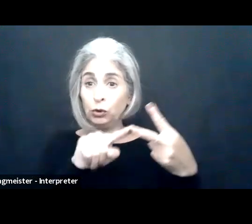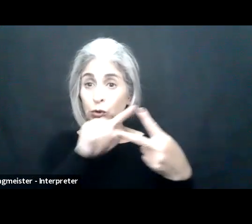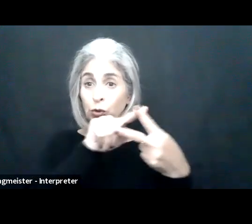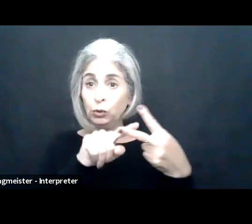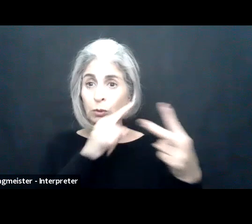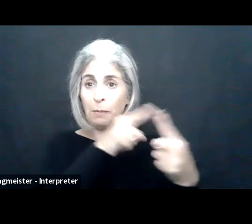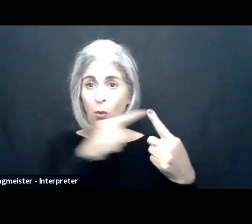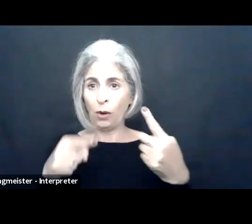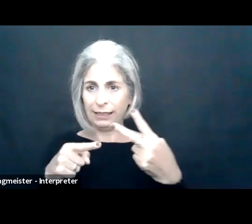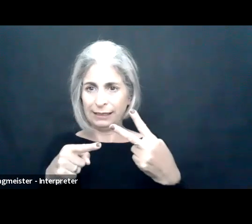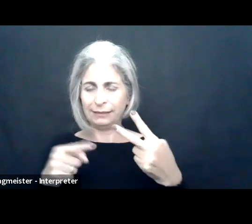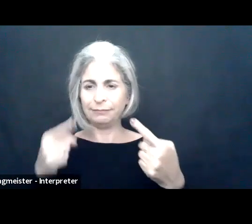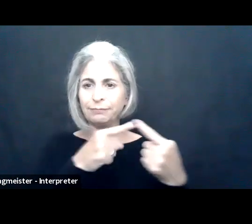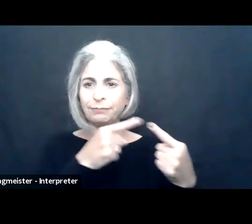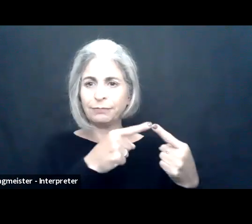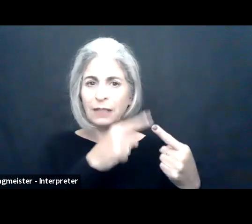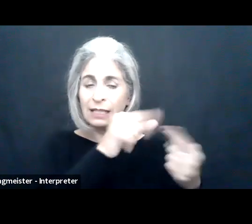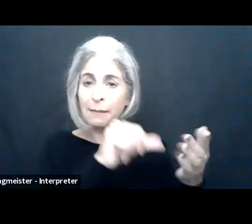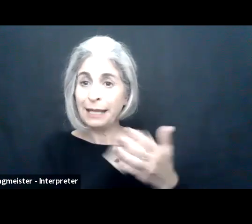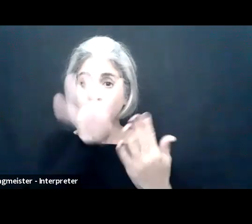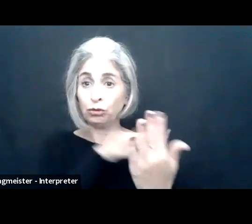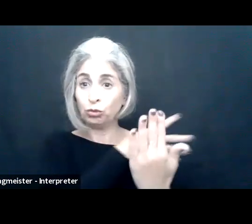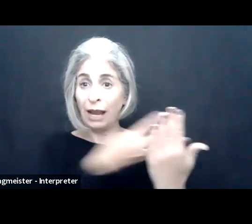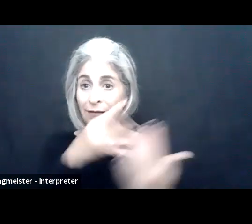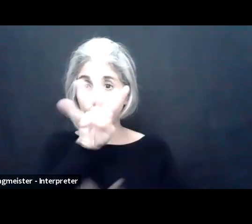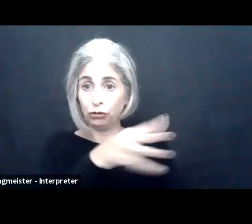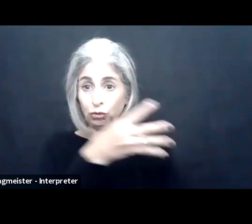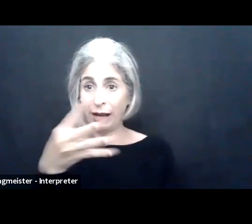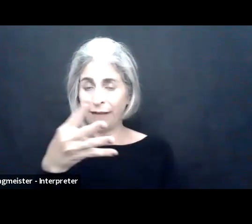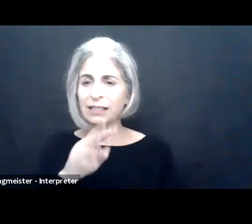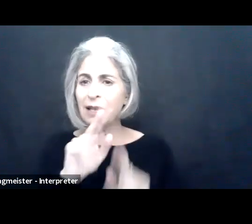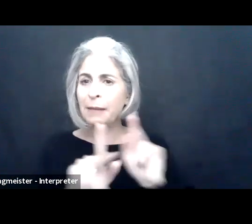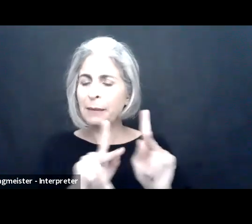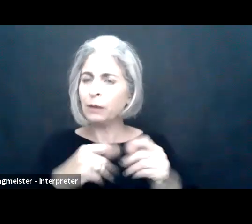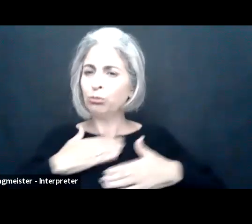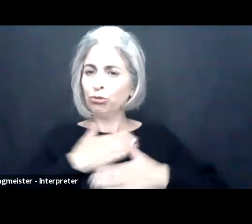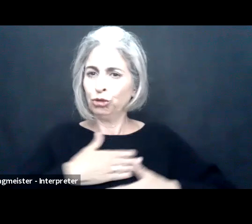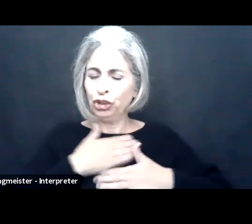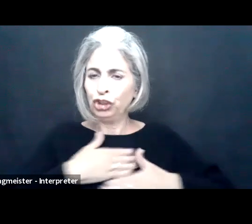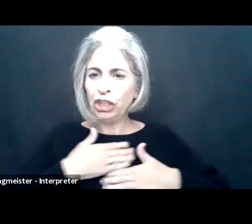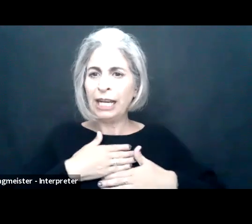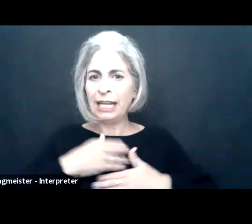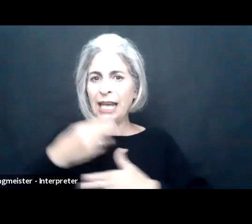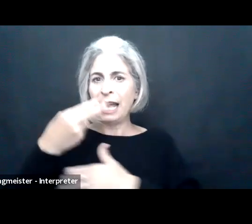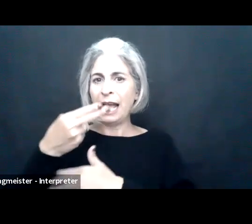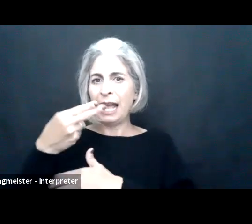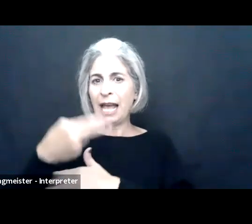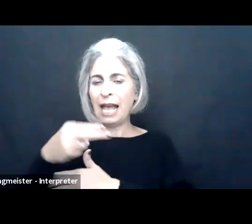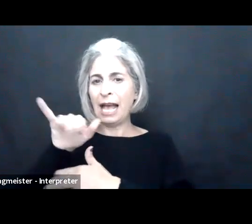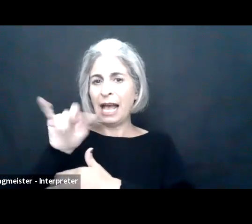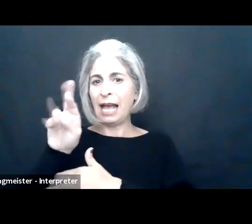disabilities as well. it's true with employees with And two data points here. This page has two graphs showing how